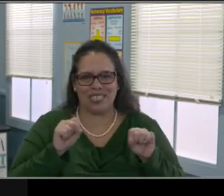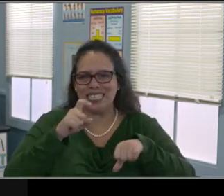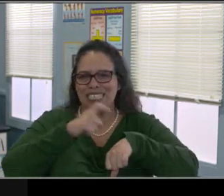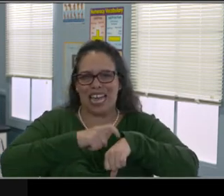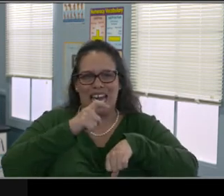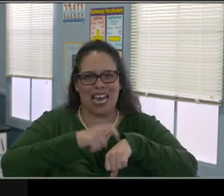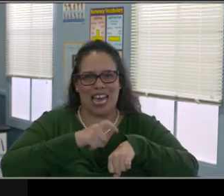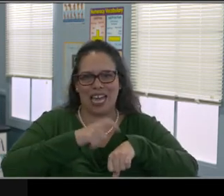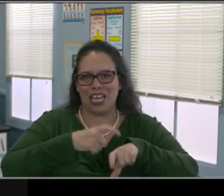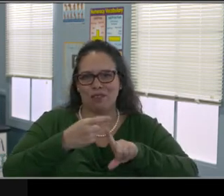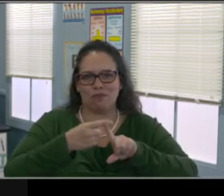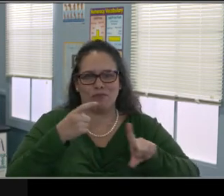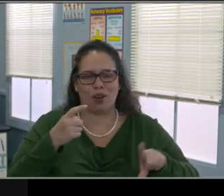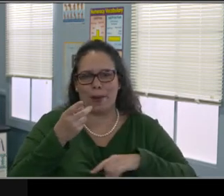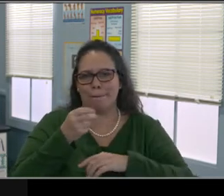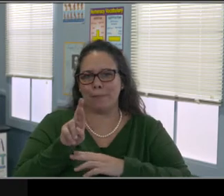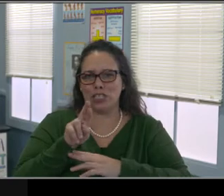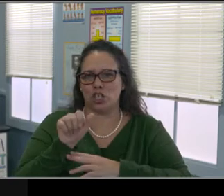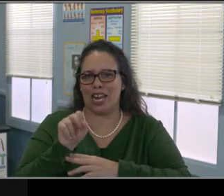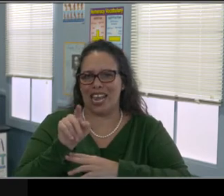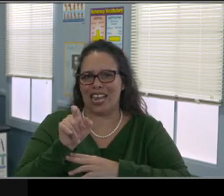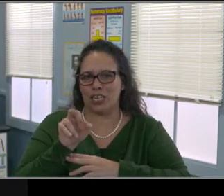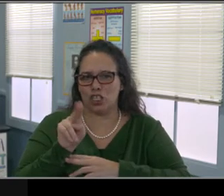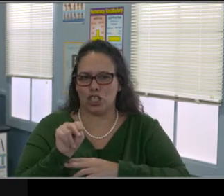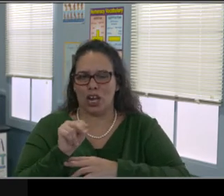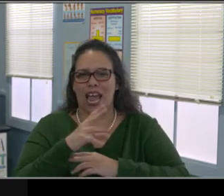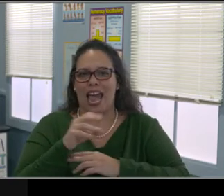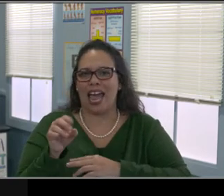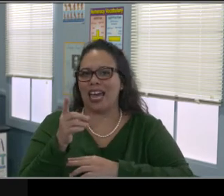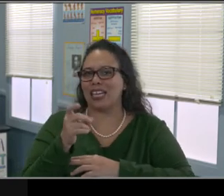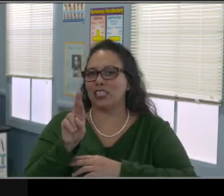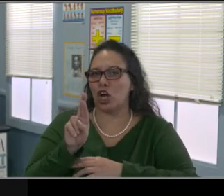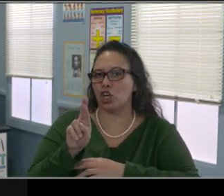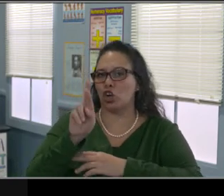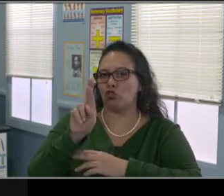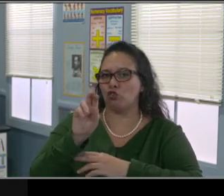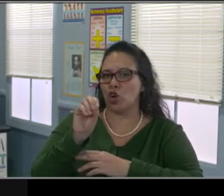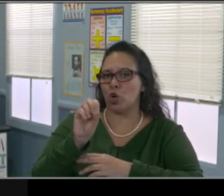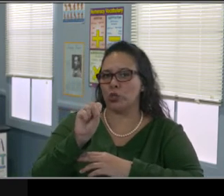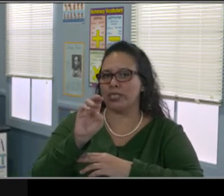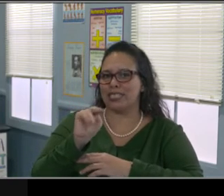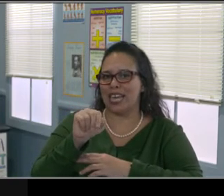There's gonna be link in the chat box. If you wouldn't mind, please click in the link